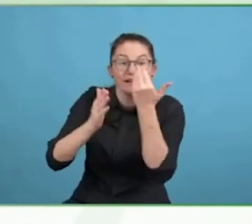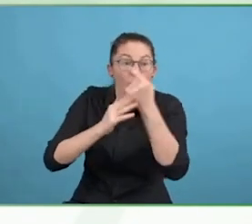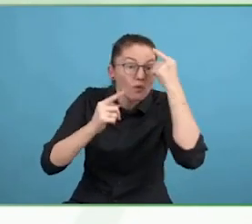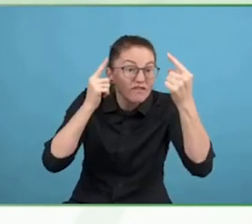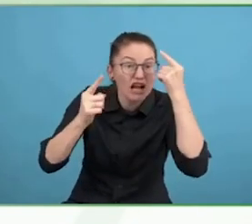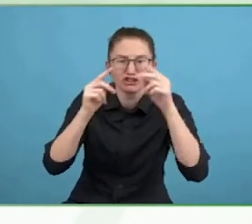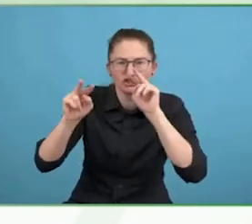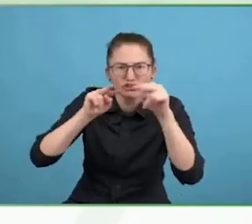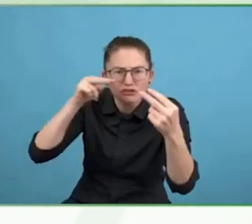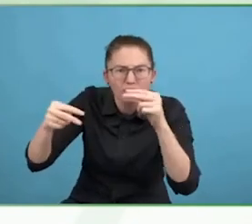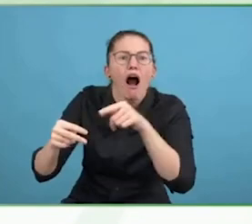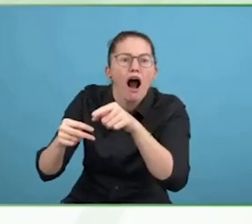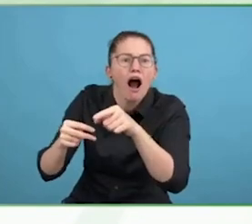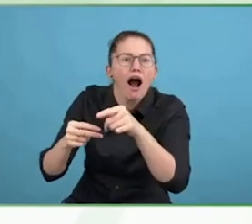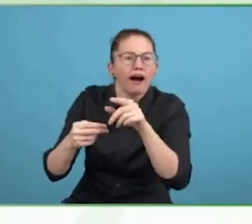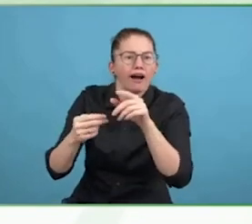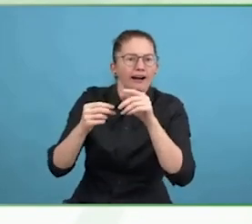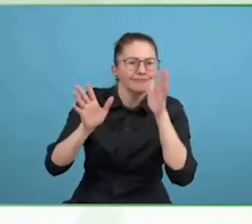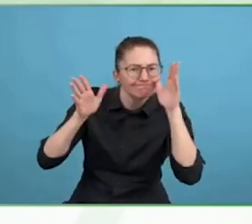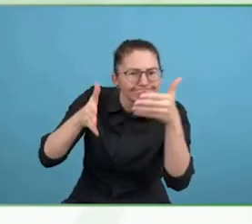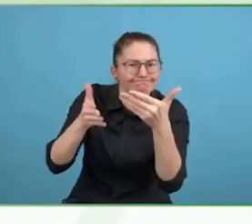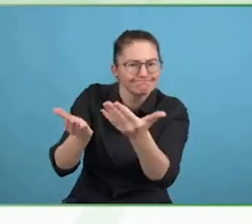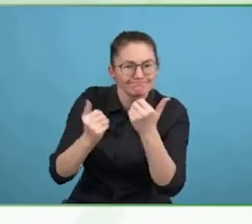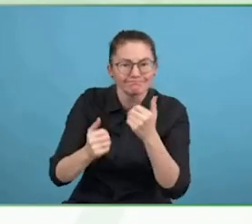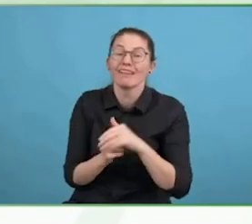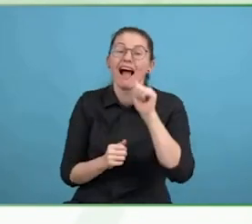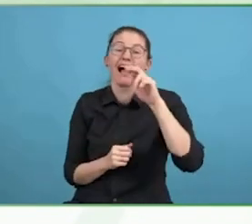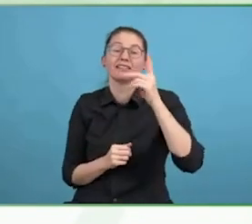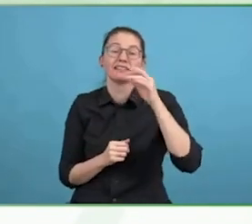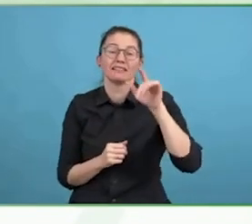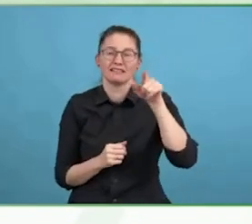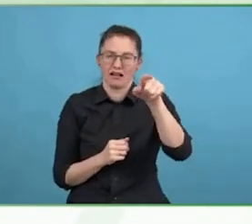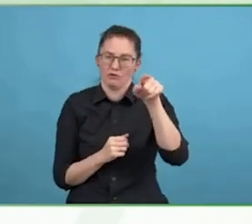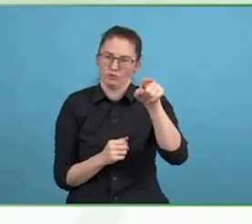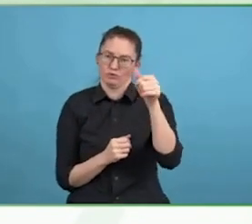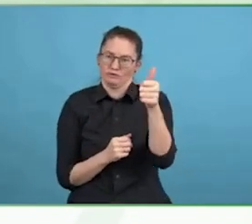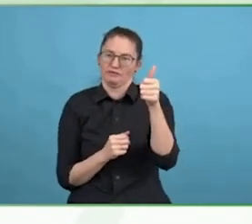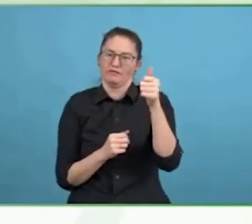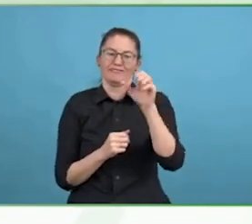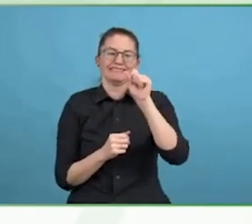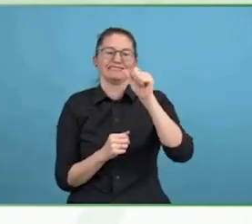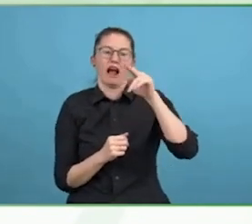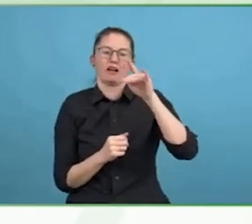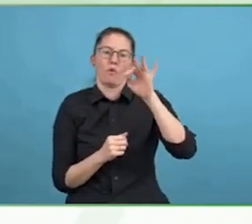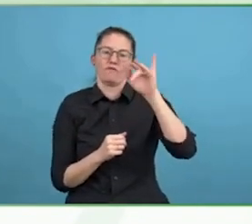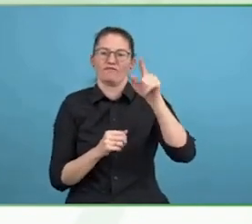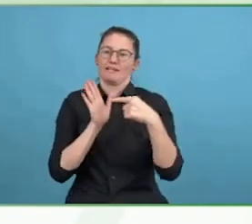I keep disappearing, so if anybody cannot see me, my shoulder keeps